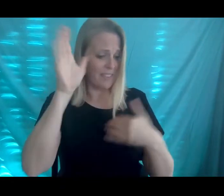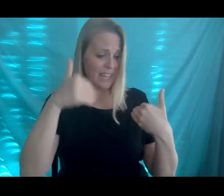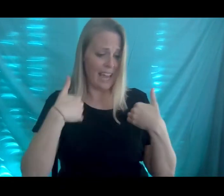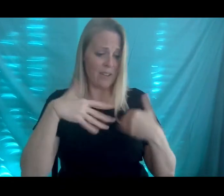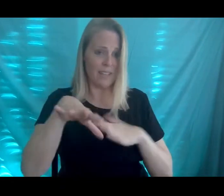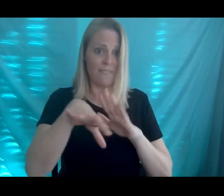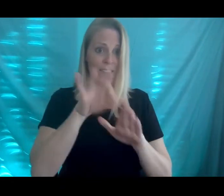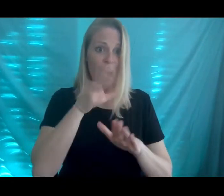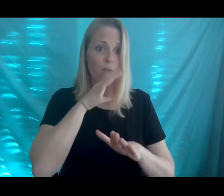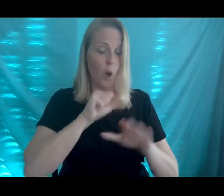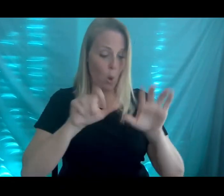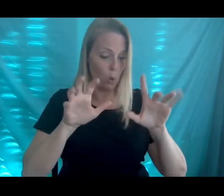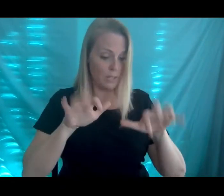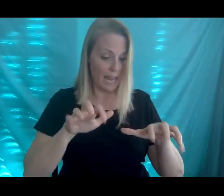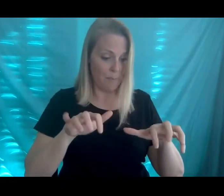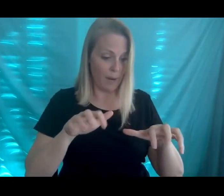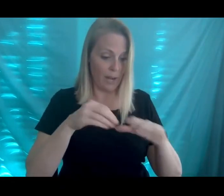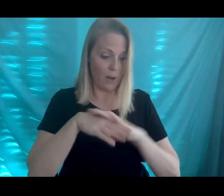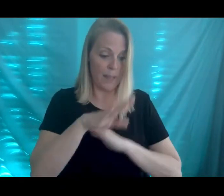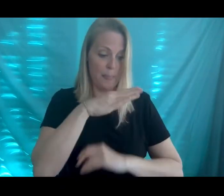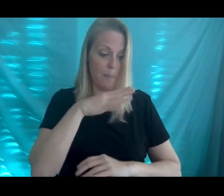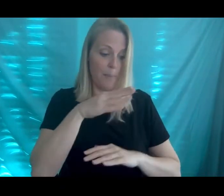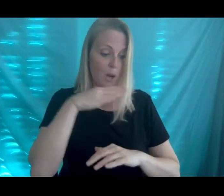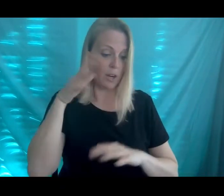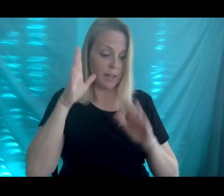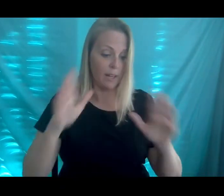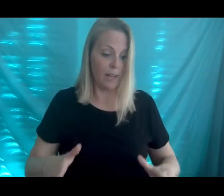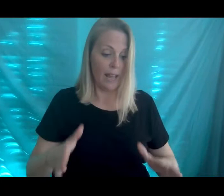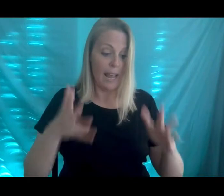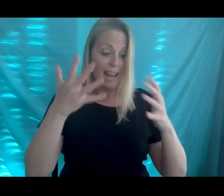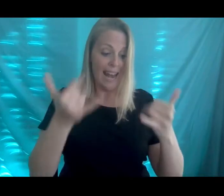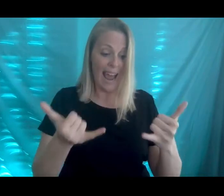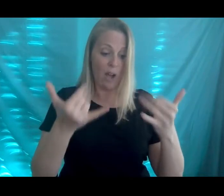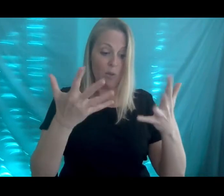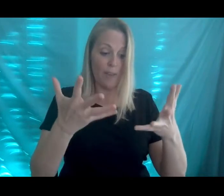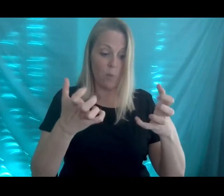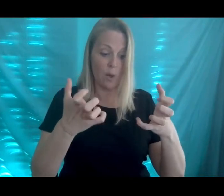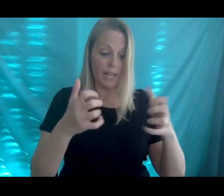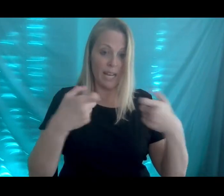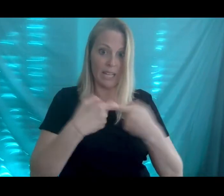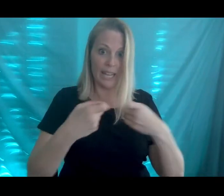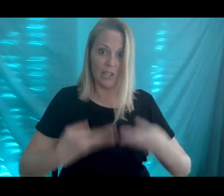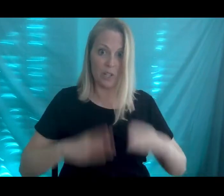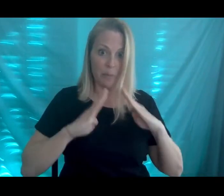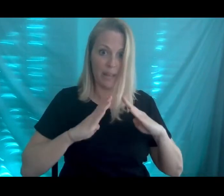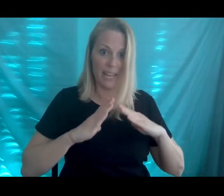cows had found the old typewriter in the barn now they wanted electric blankets